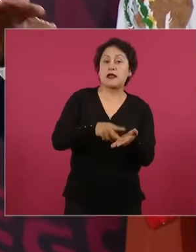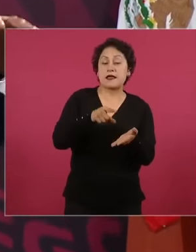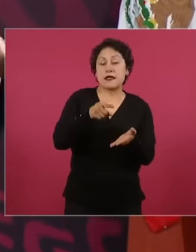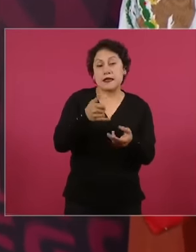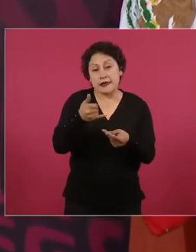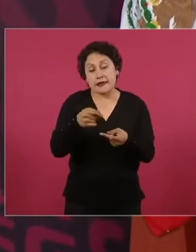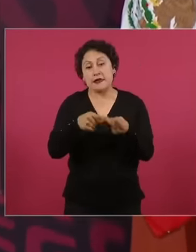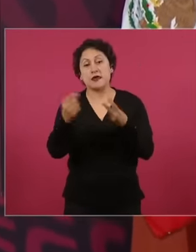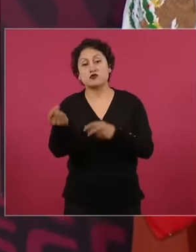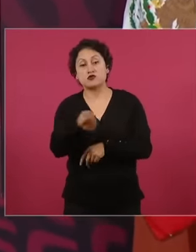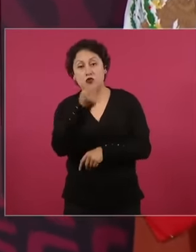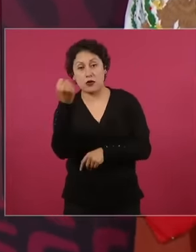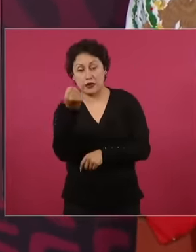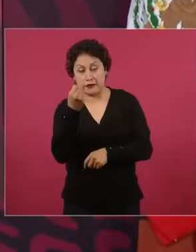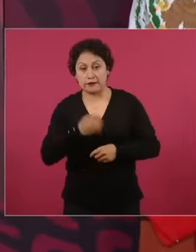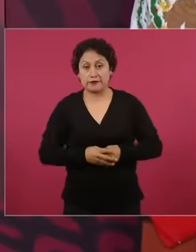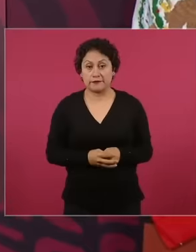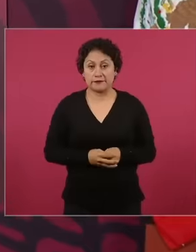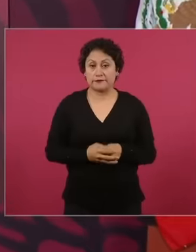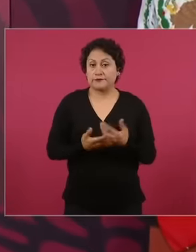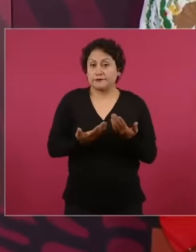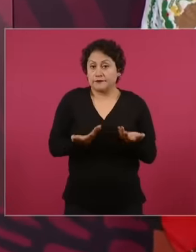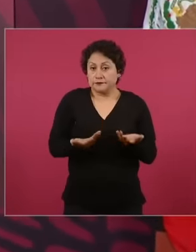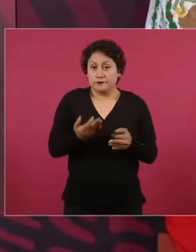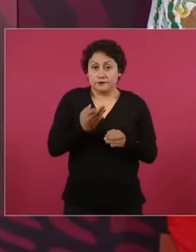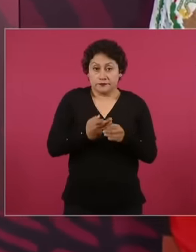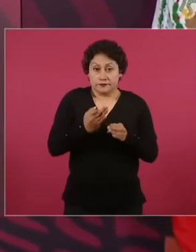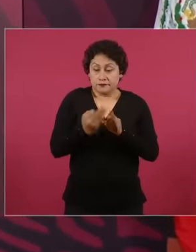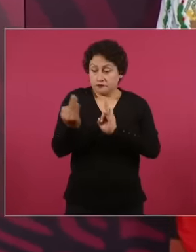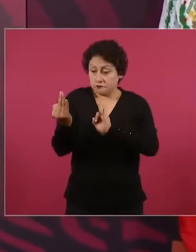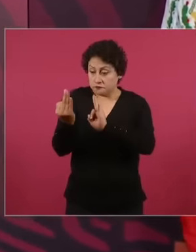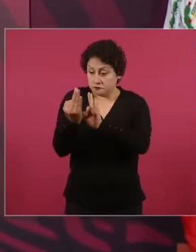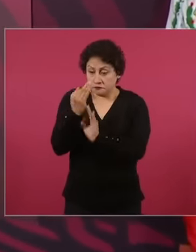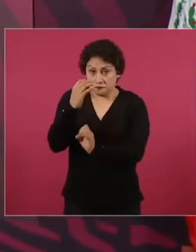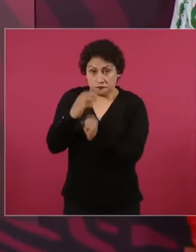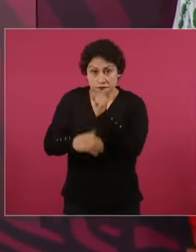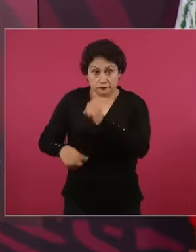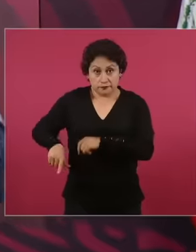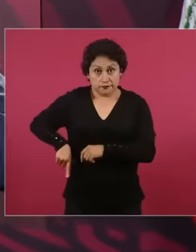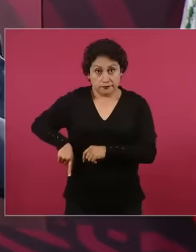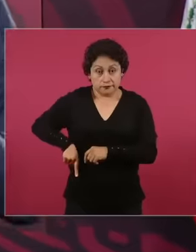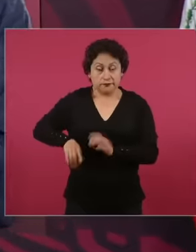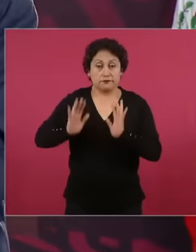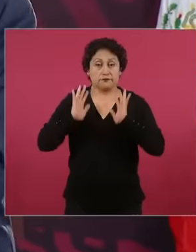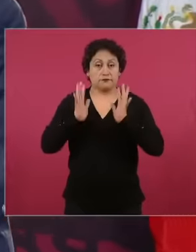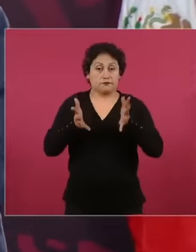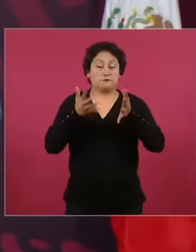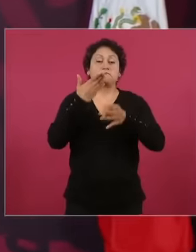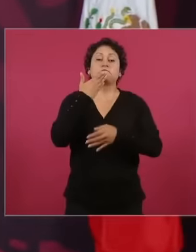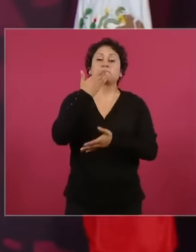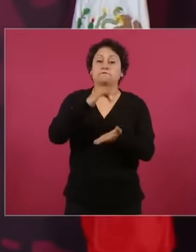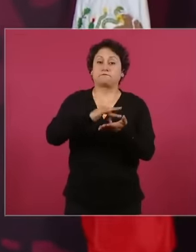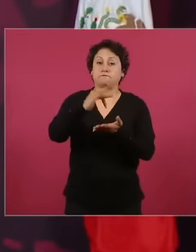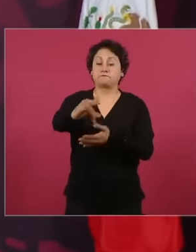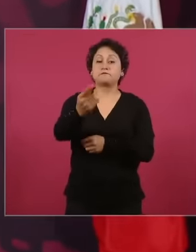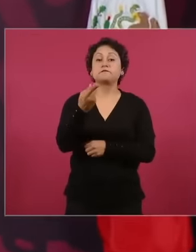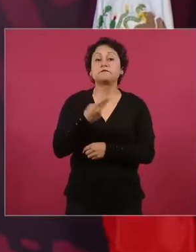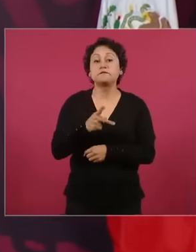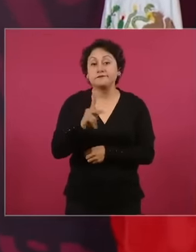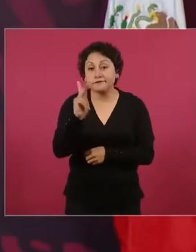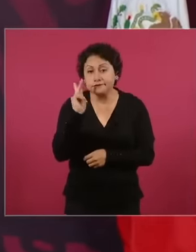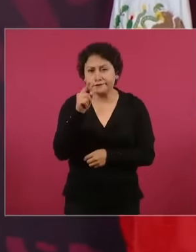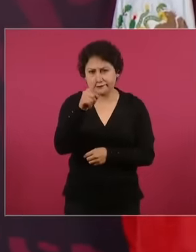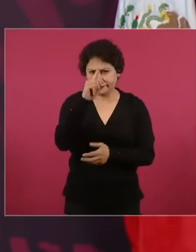the government but imagine if he had not brought